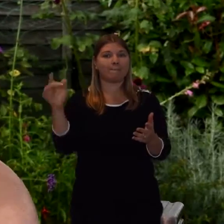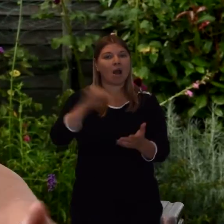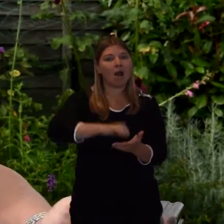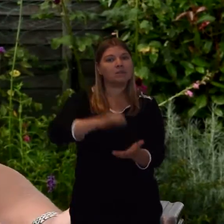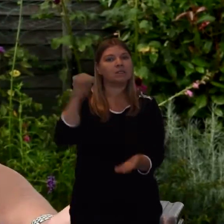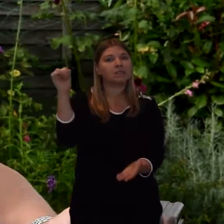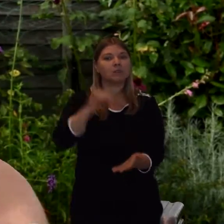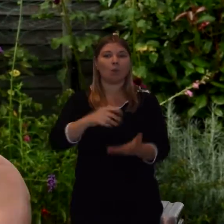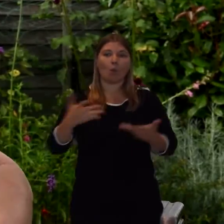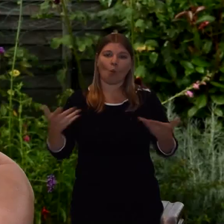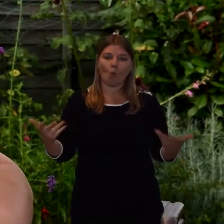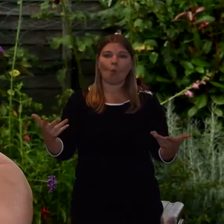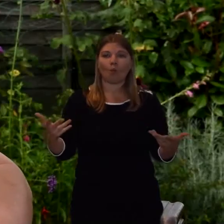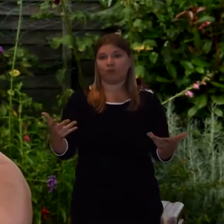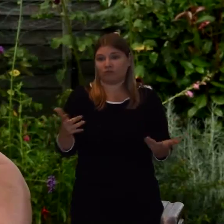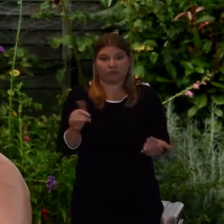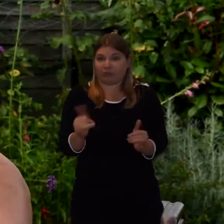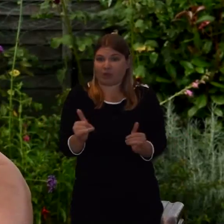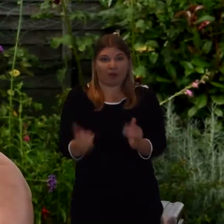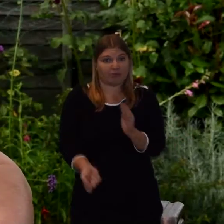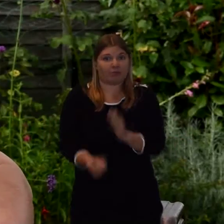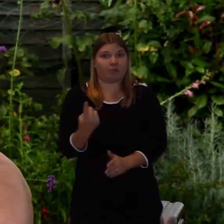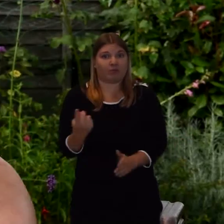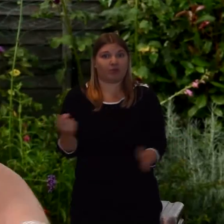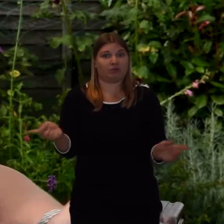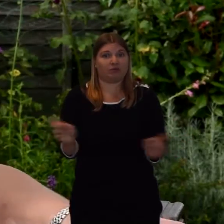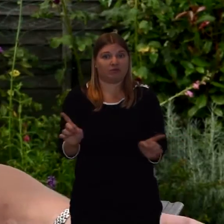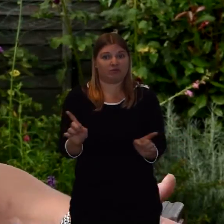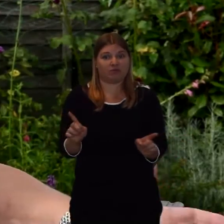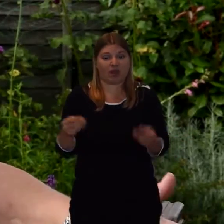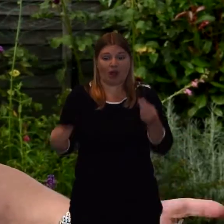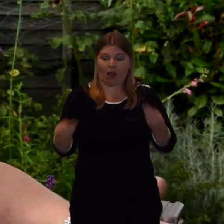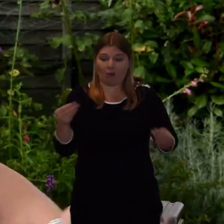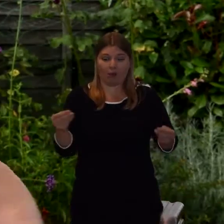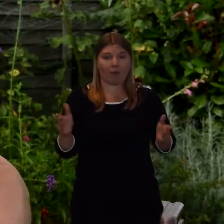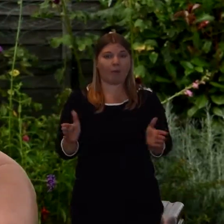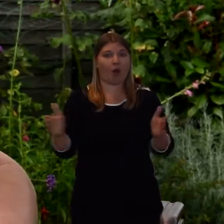and on occasions I have conducted ceremonies where a cardboard box,